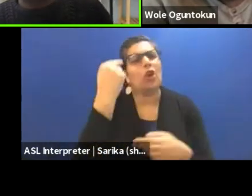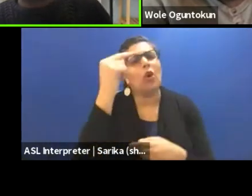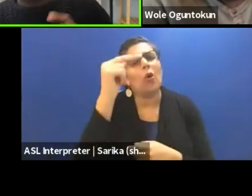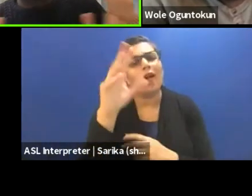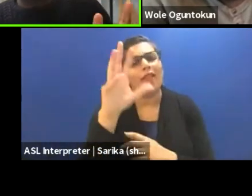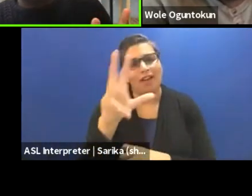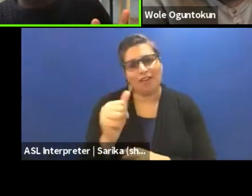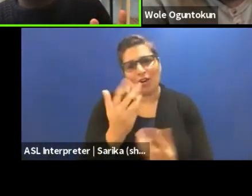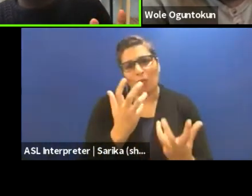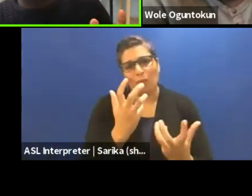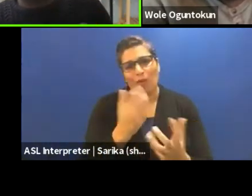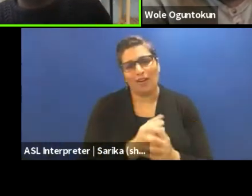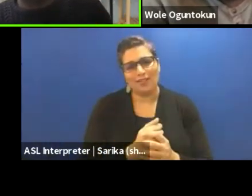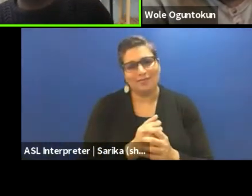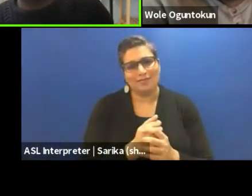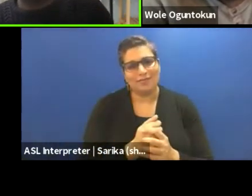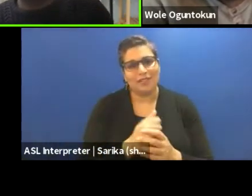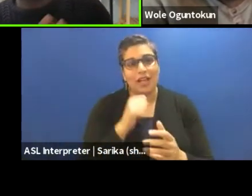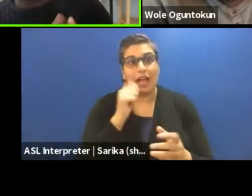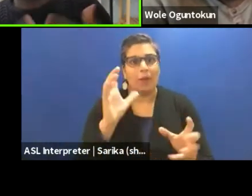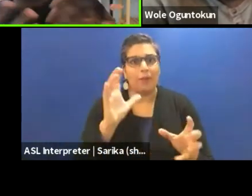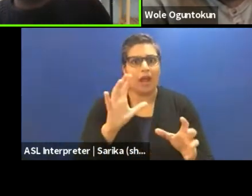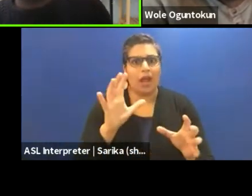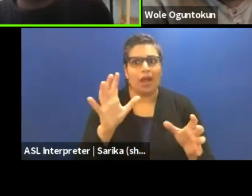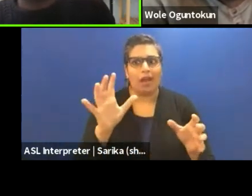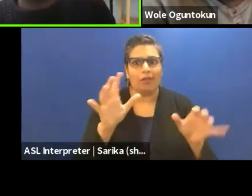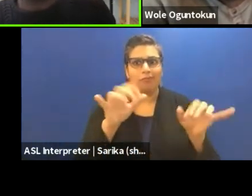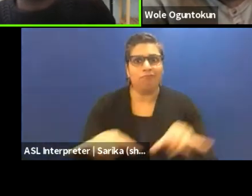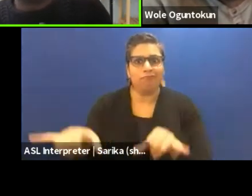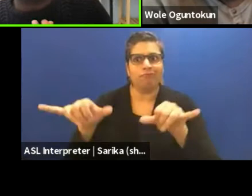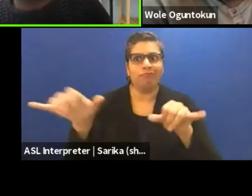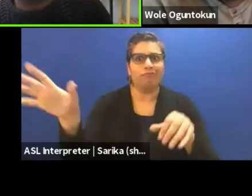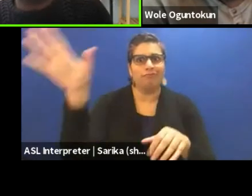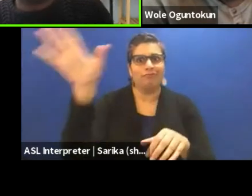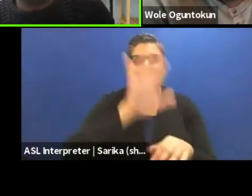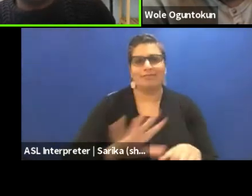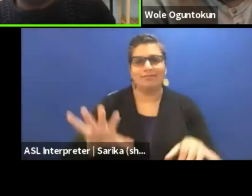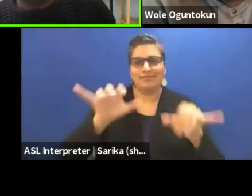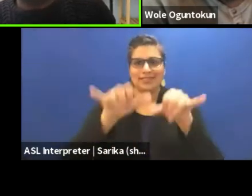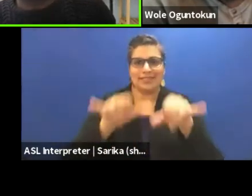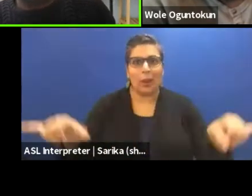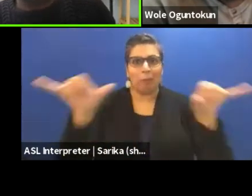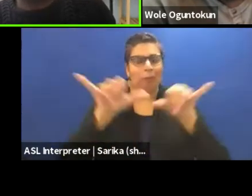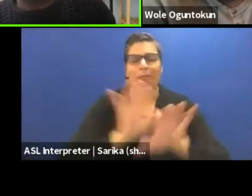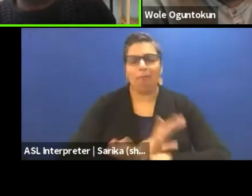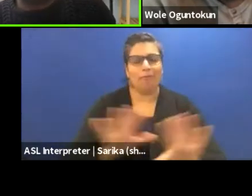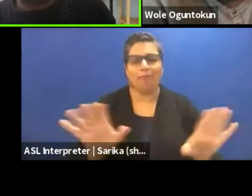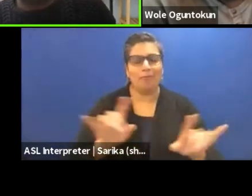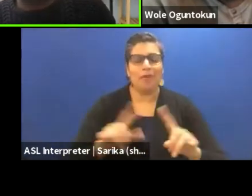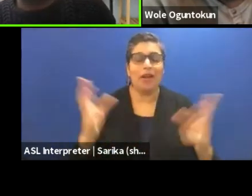I'm homogenizing North Africa obviously, but I'm just saying it is really beautiful to have present on the series and on the episode,